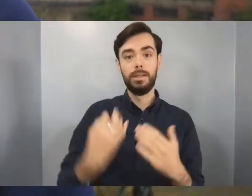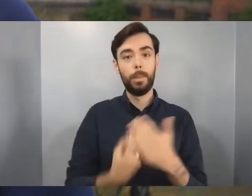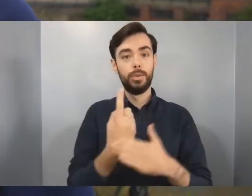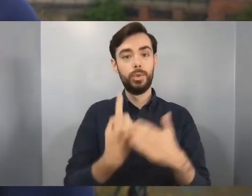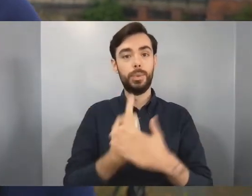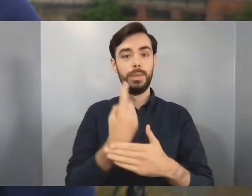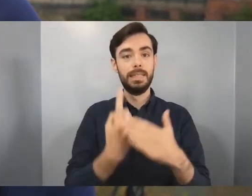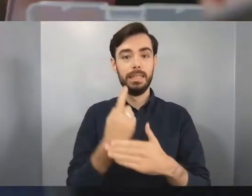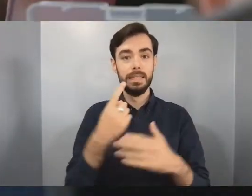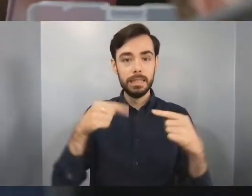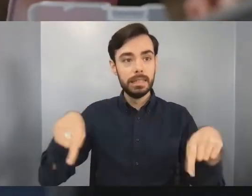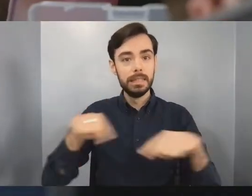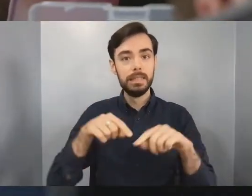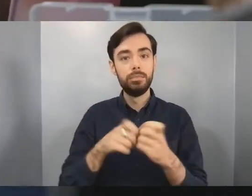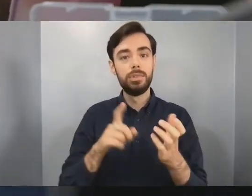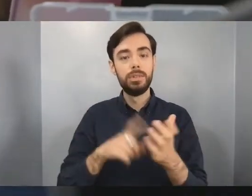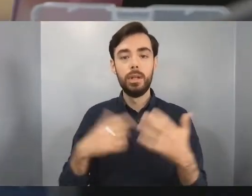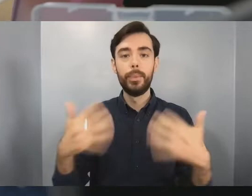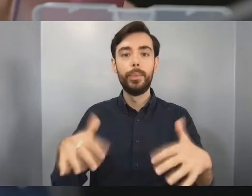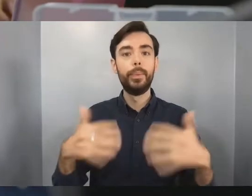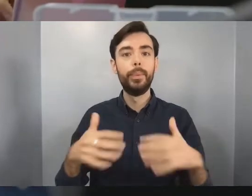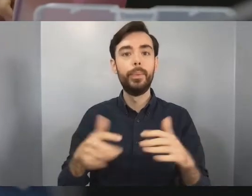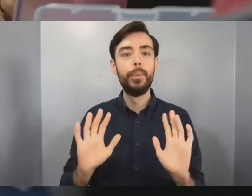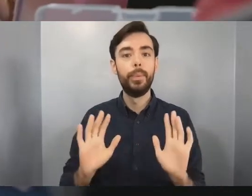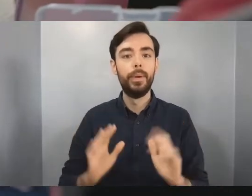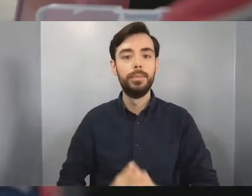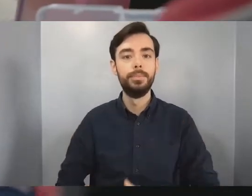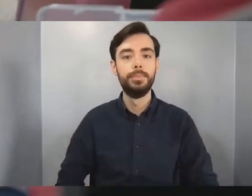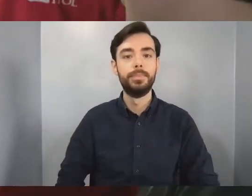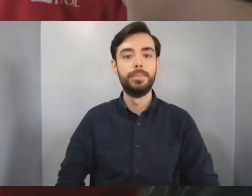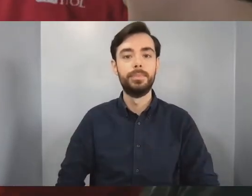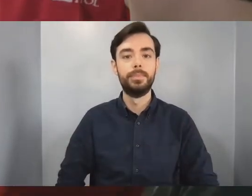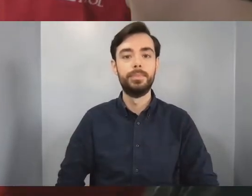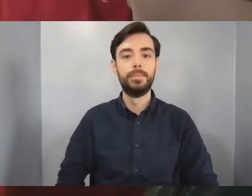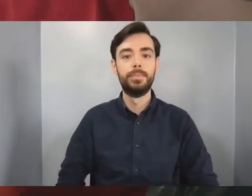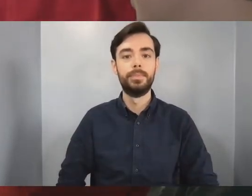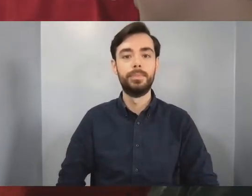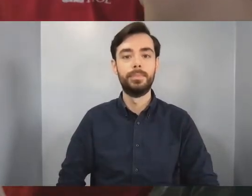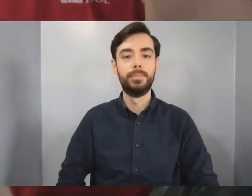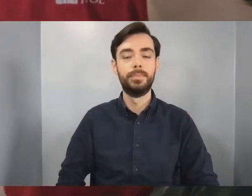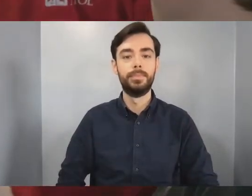in Bristol it's unbelievable. You'll always be part of this city so for those of you that